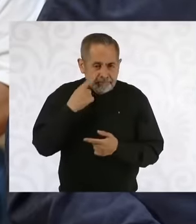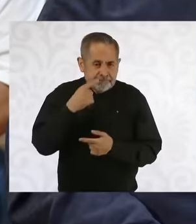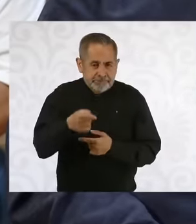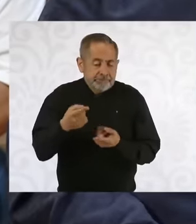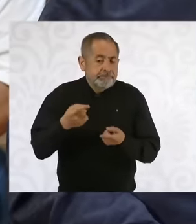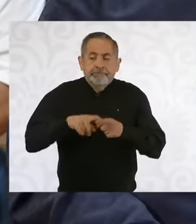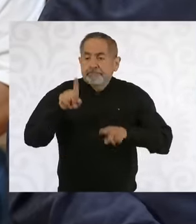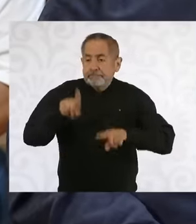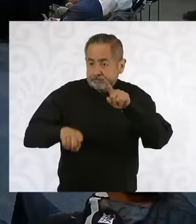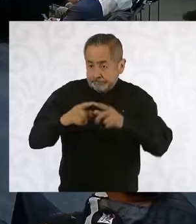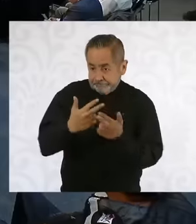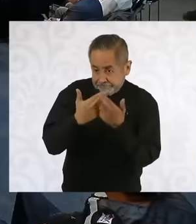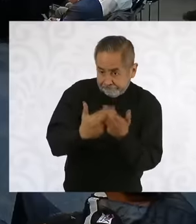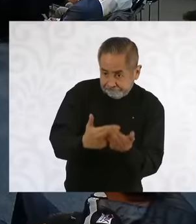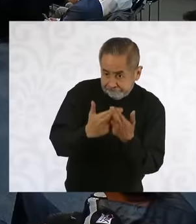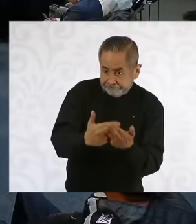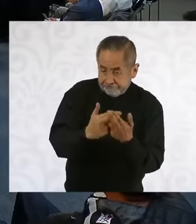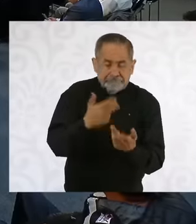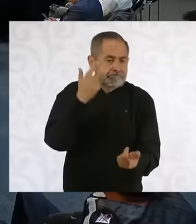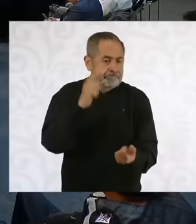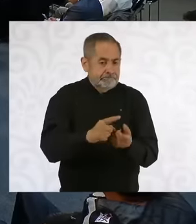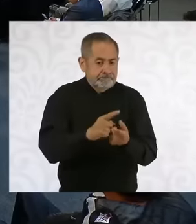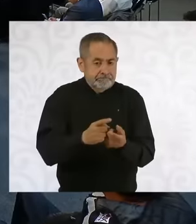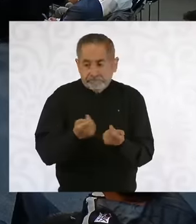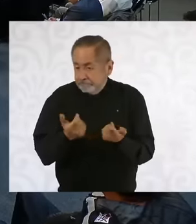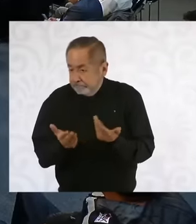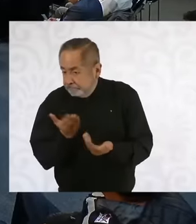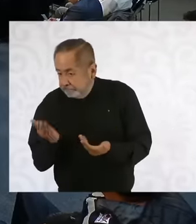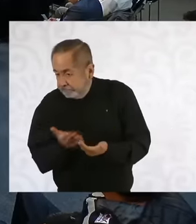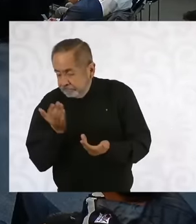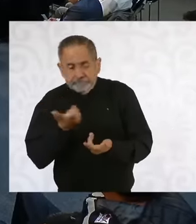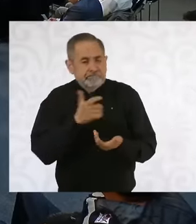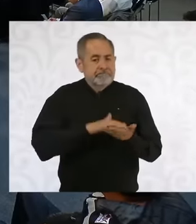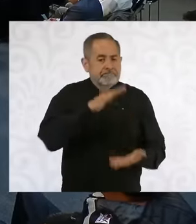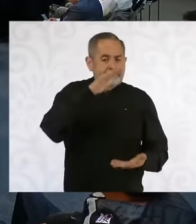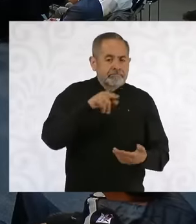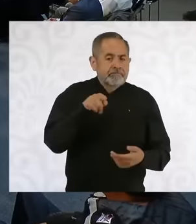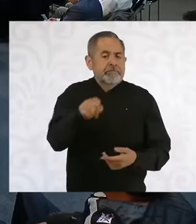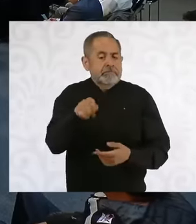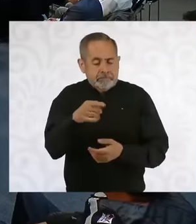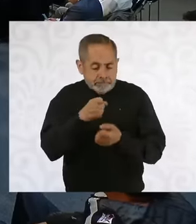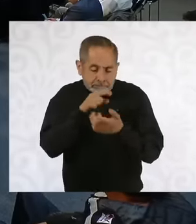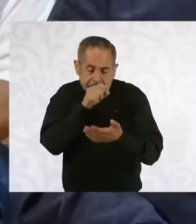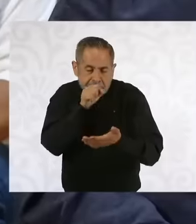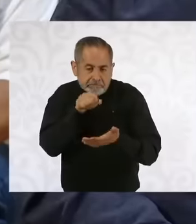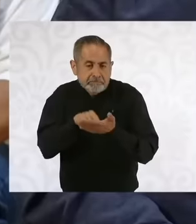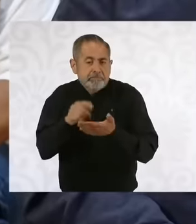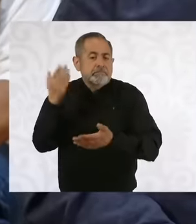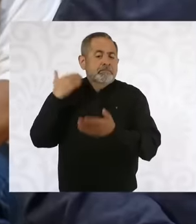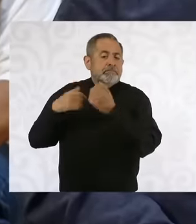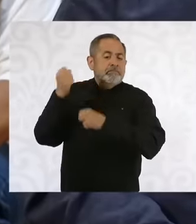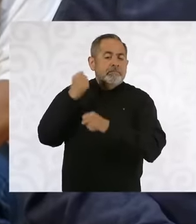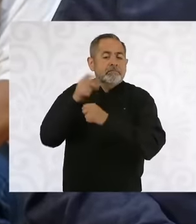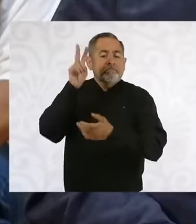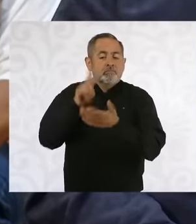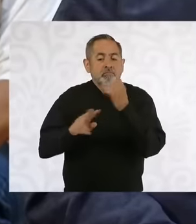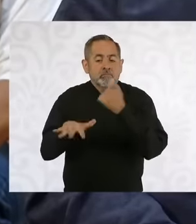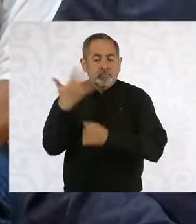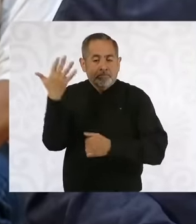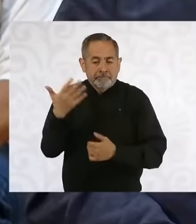resource and the values used date back to 2015 and have not been modified even though